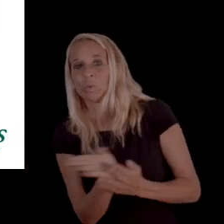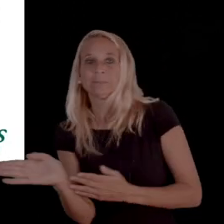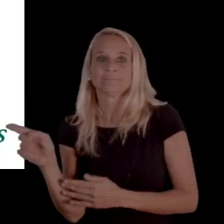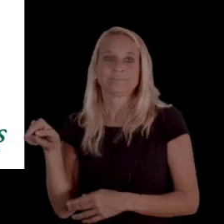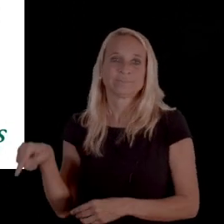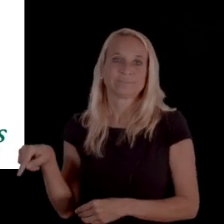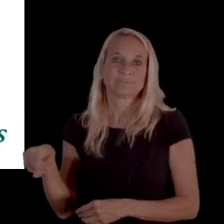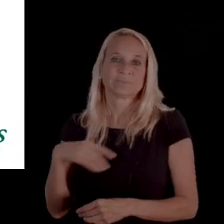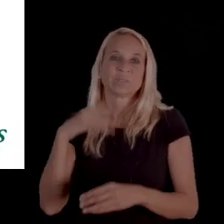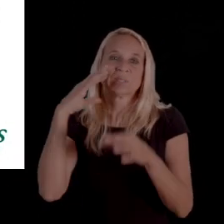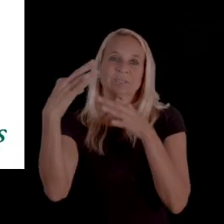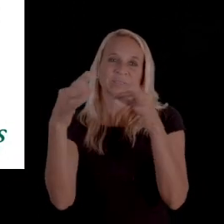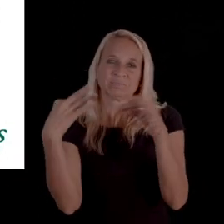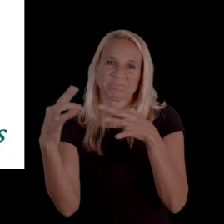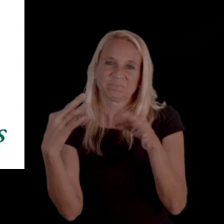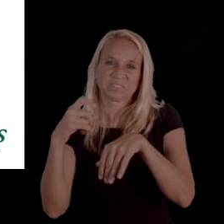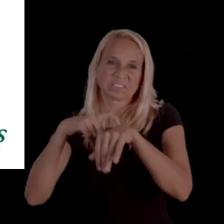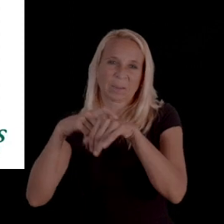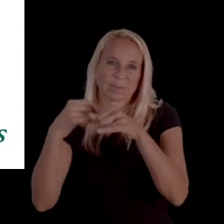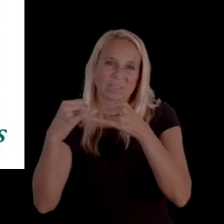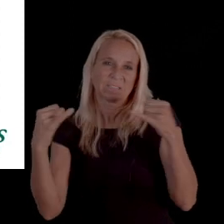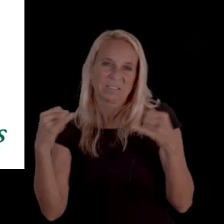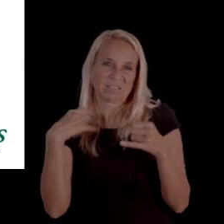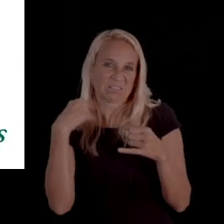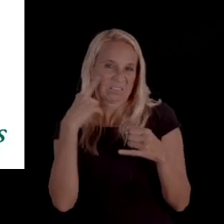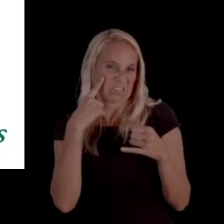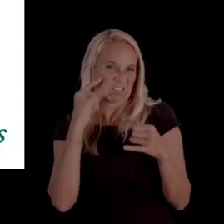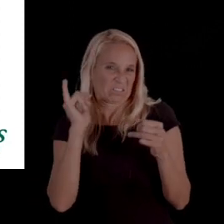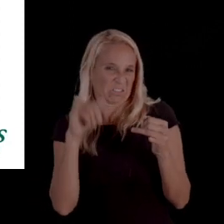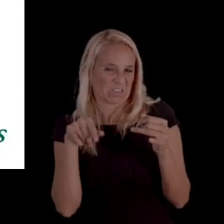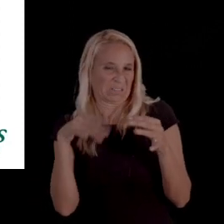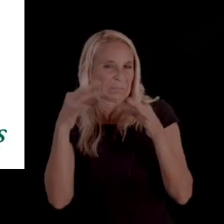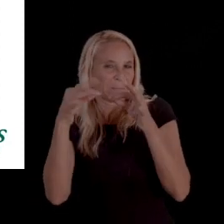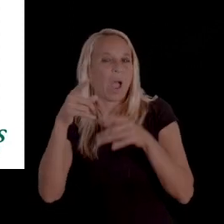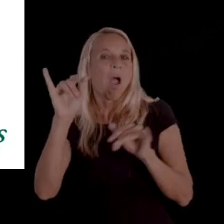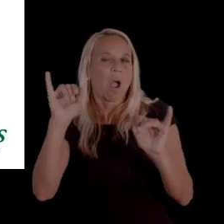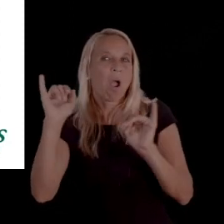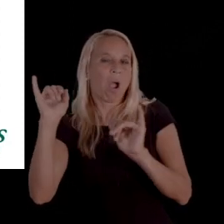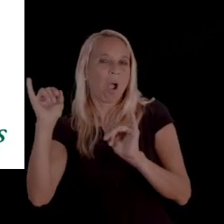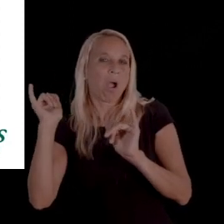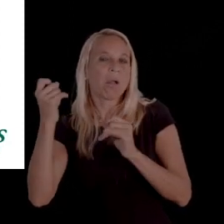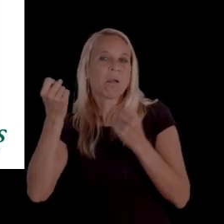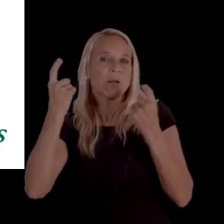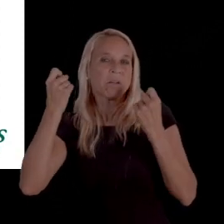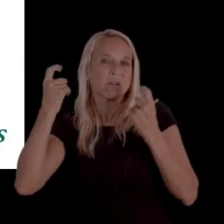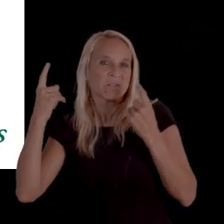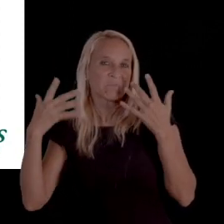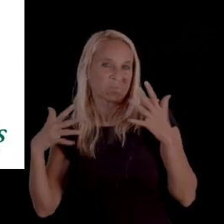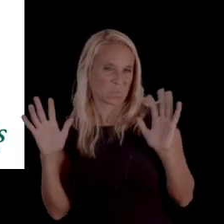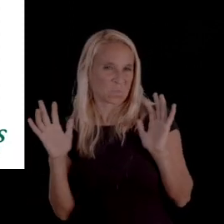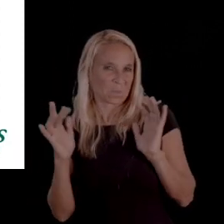And I think we'll talk about timelines session two, so this is just kind of a refresher